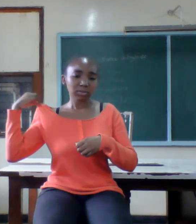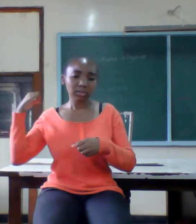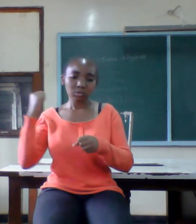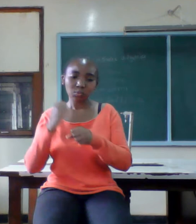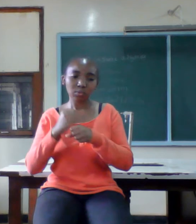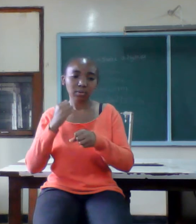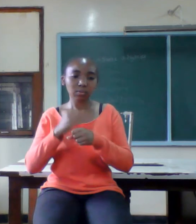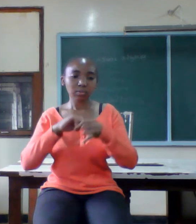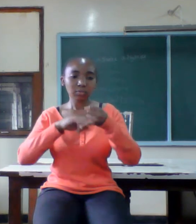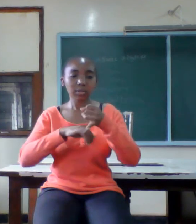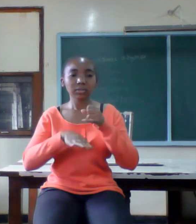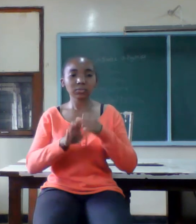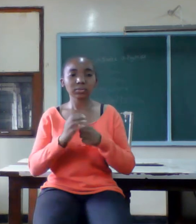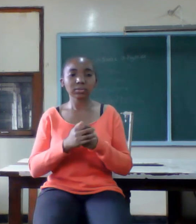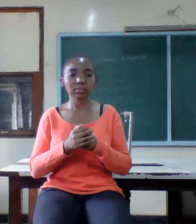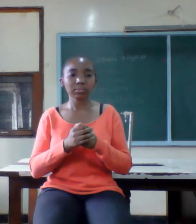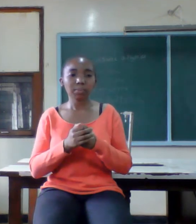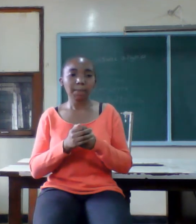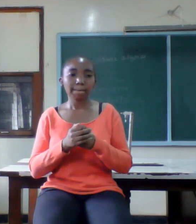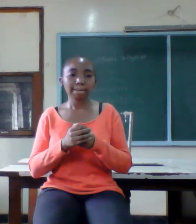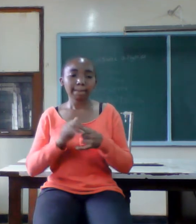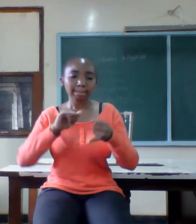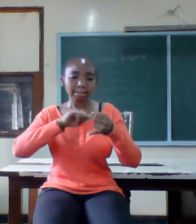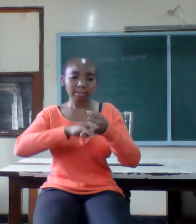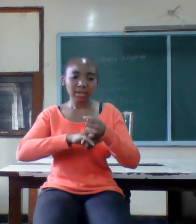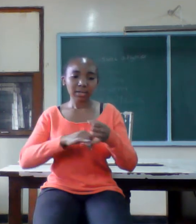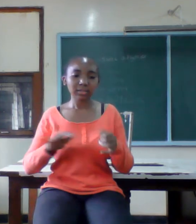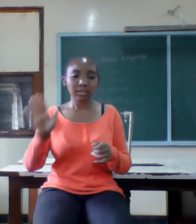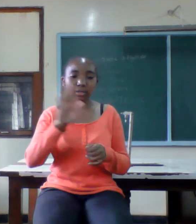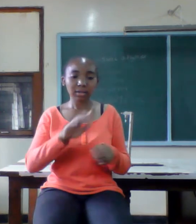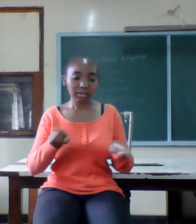is like a car that needs proper maintenance and proper service